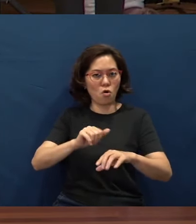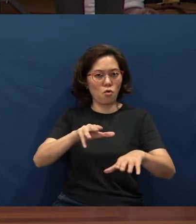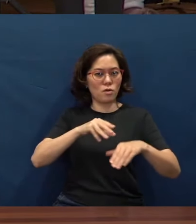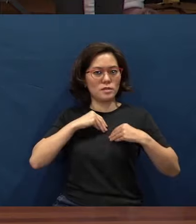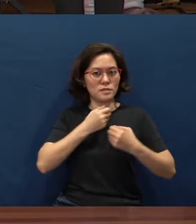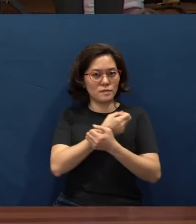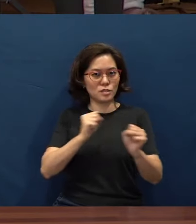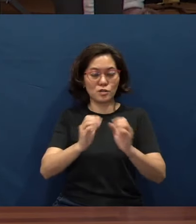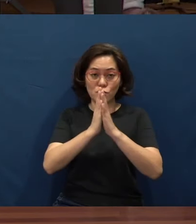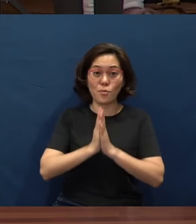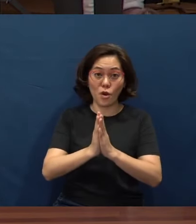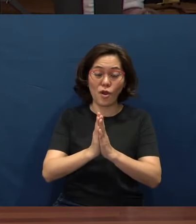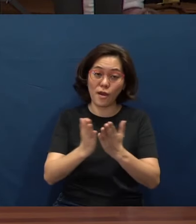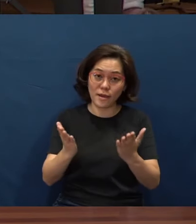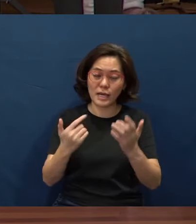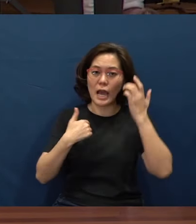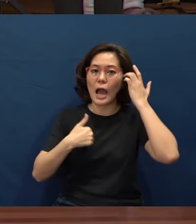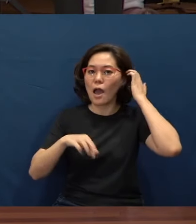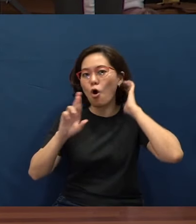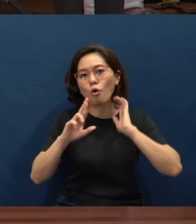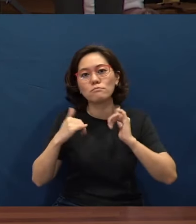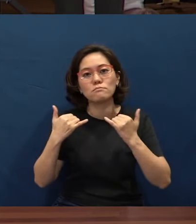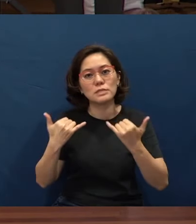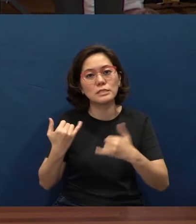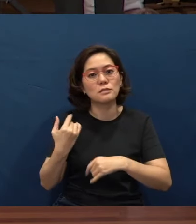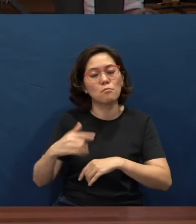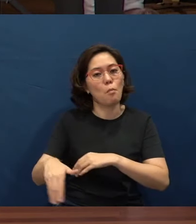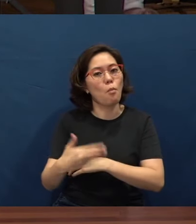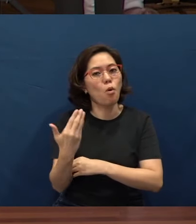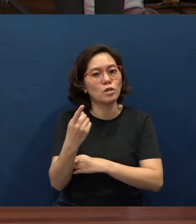I hope you're with us this morning to partake in the Holy Communion,